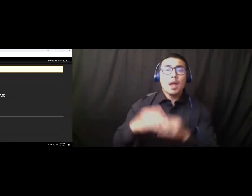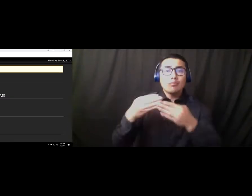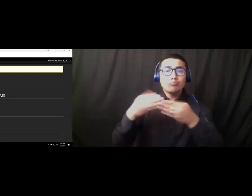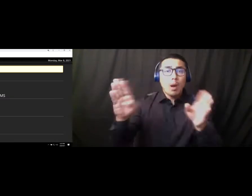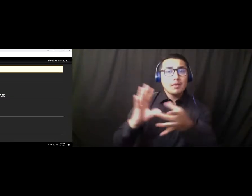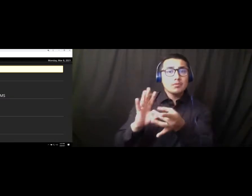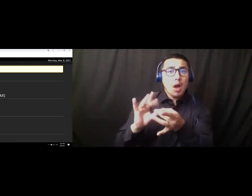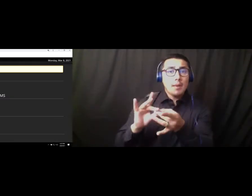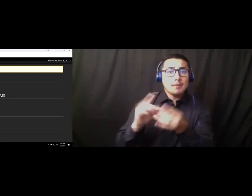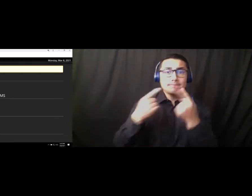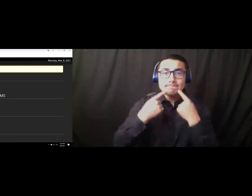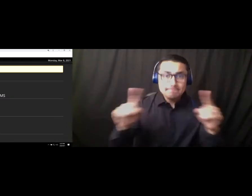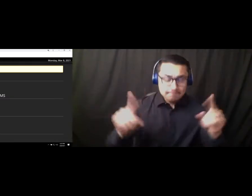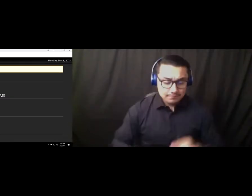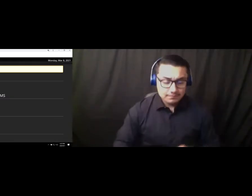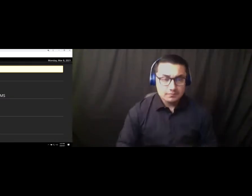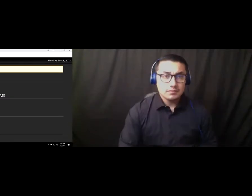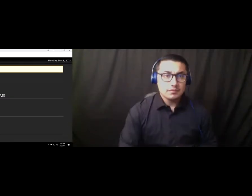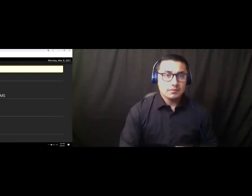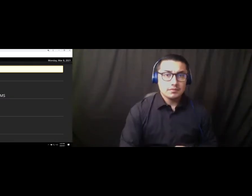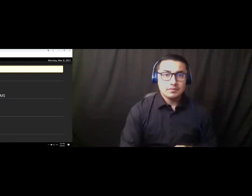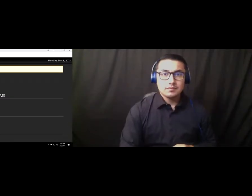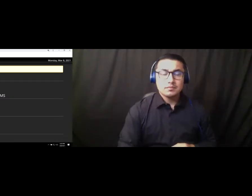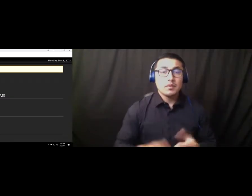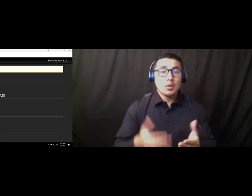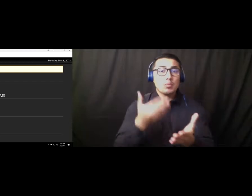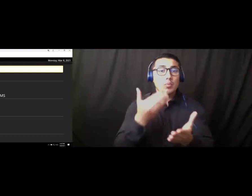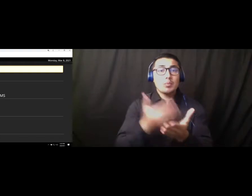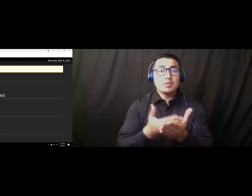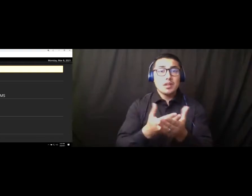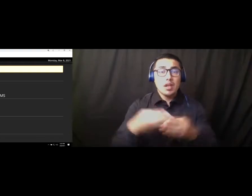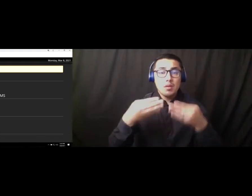Pursuant to Board Policy # 2350 public comment may be limited to five minutes per person.